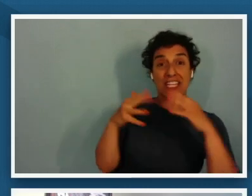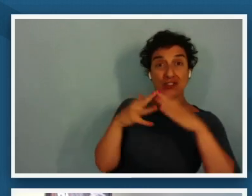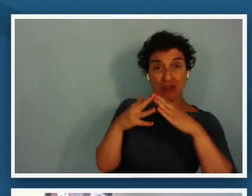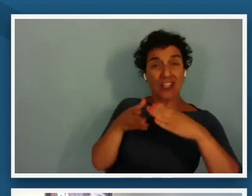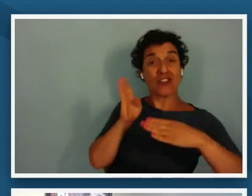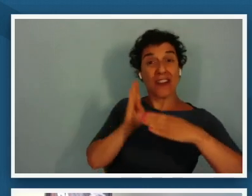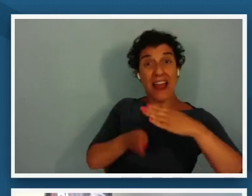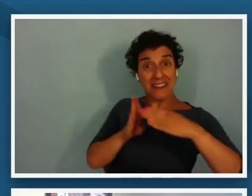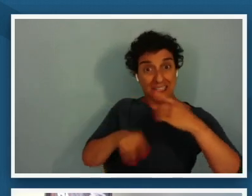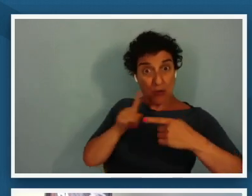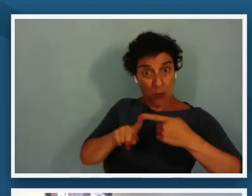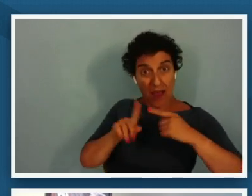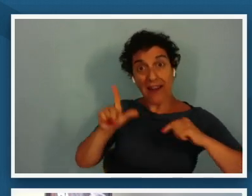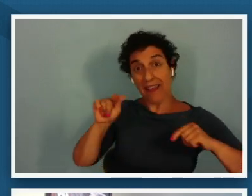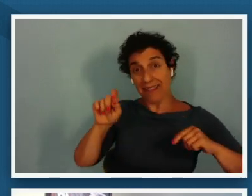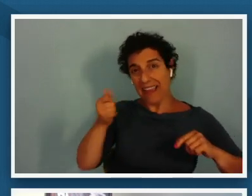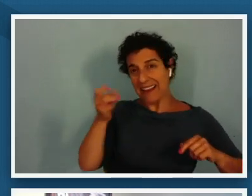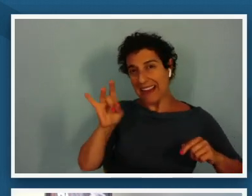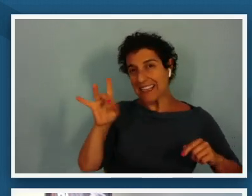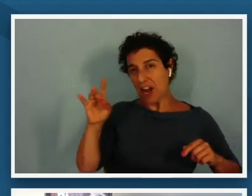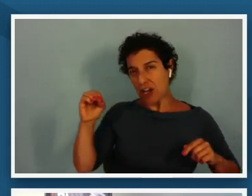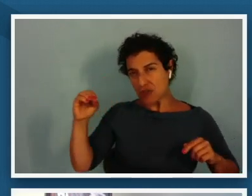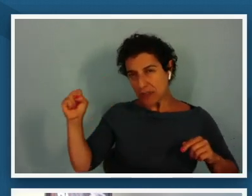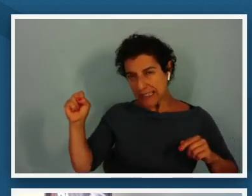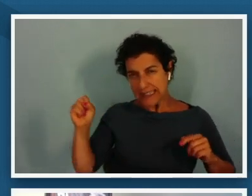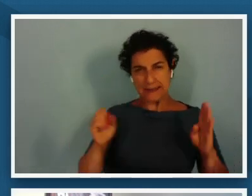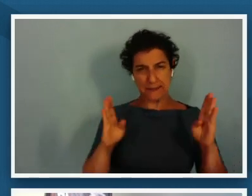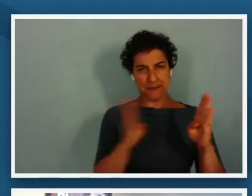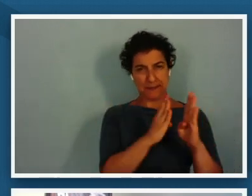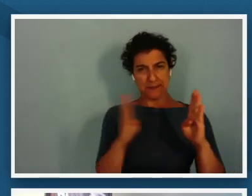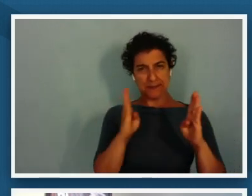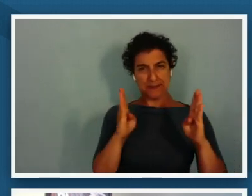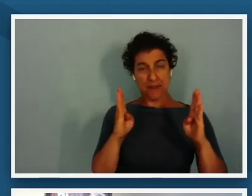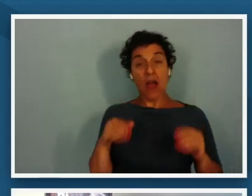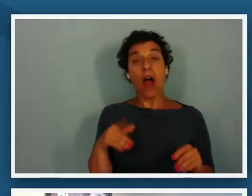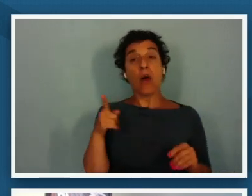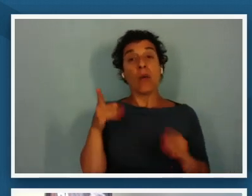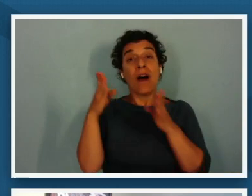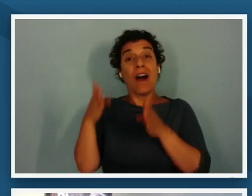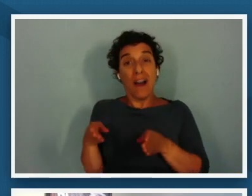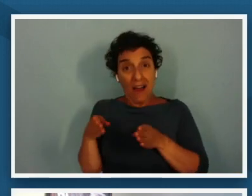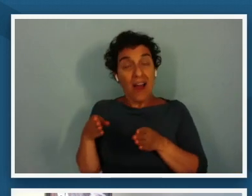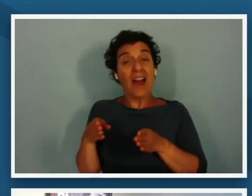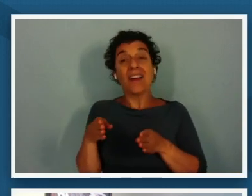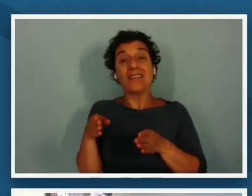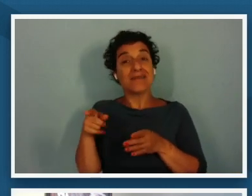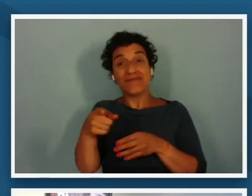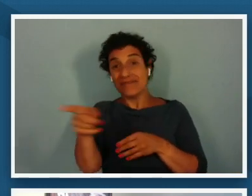and one of our participants noted that there were